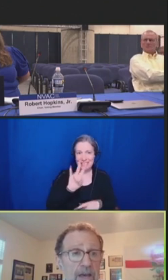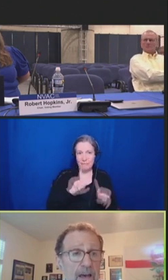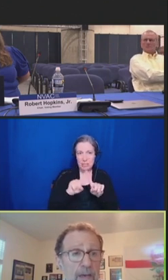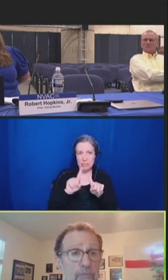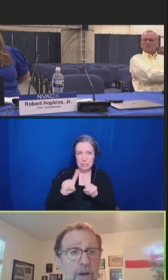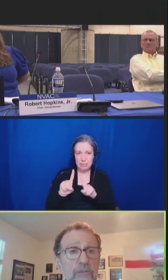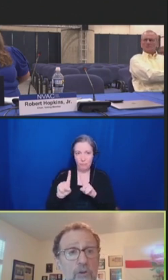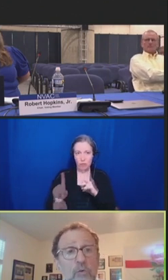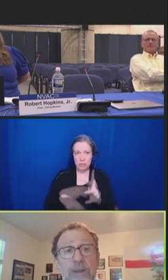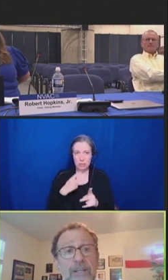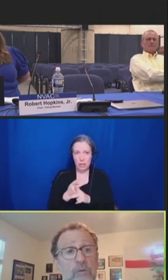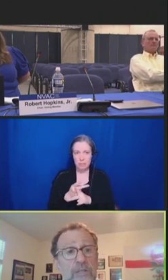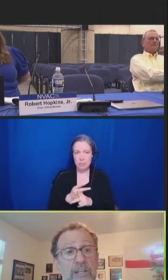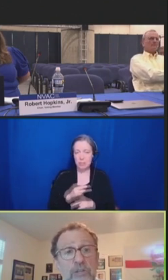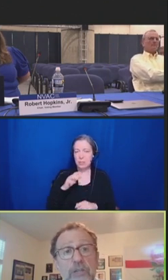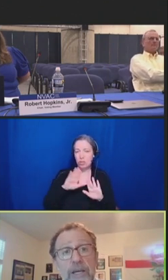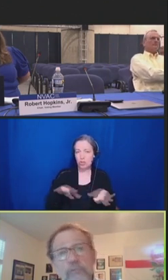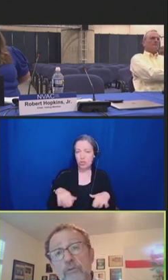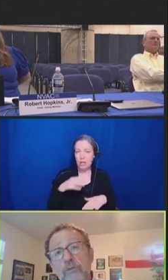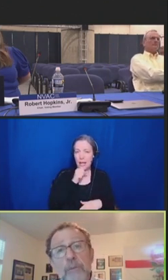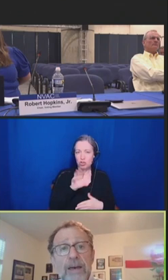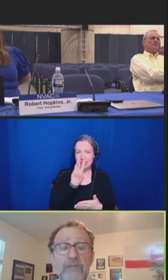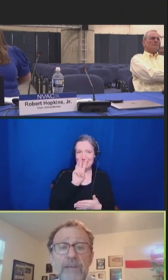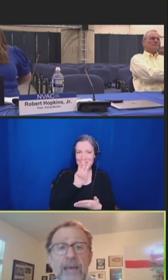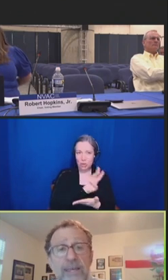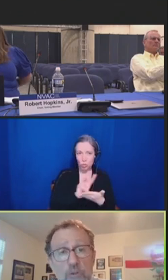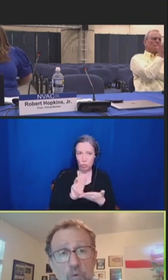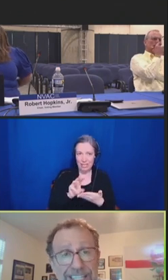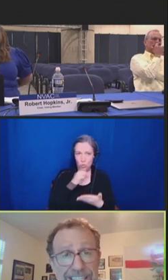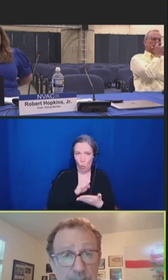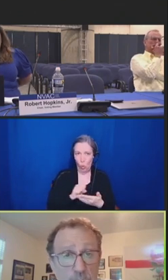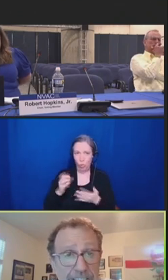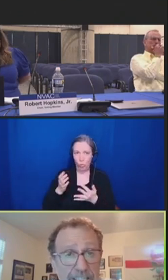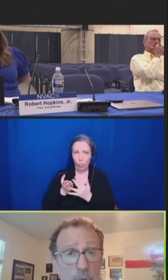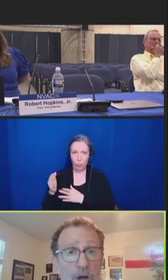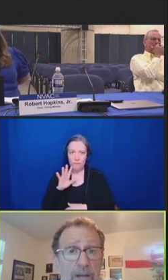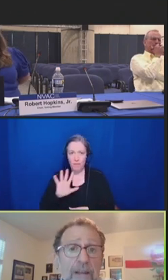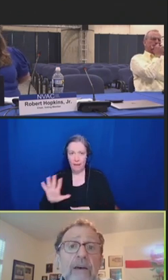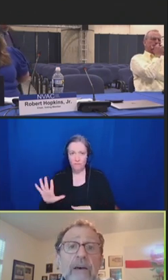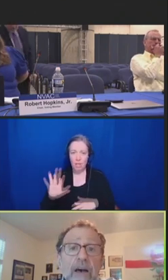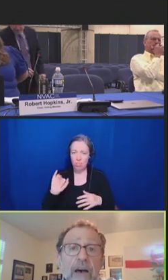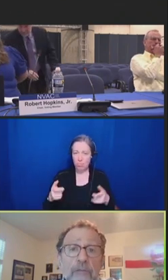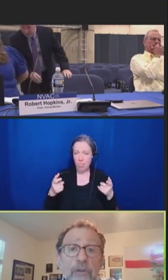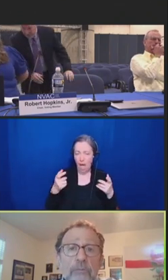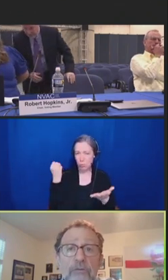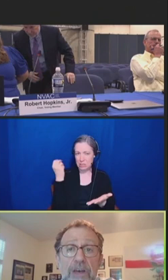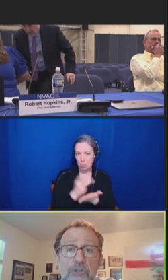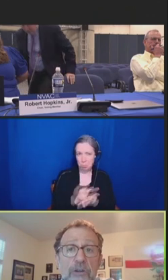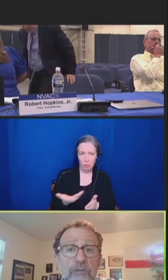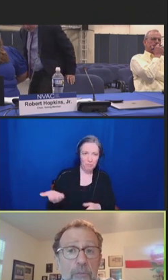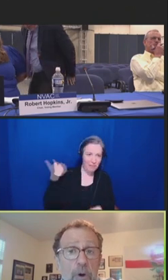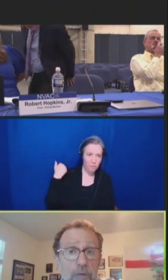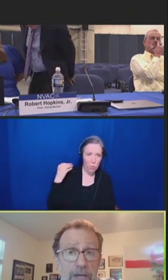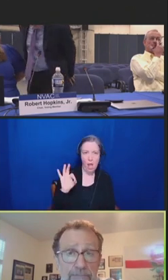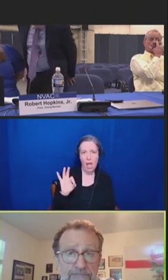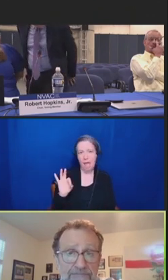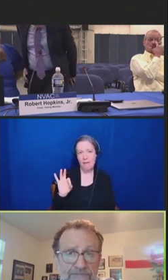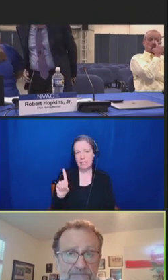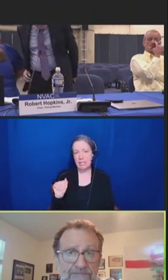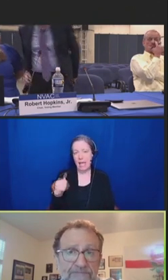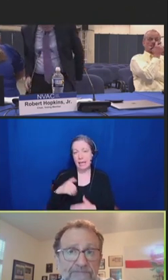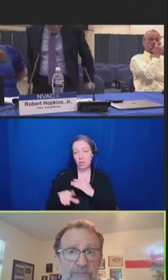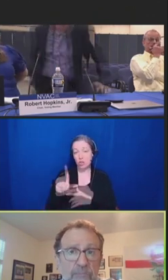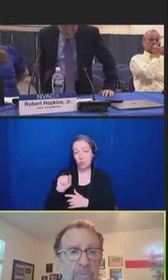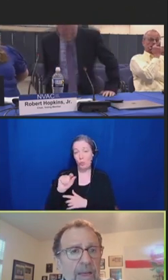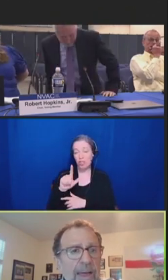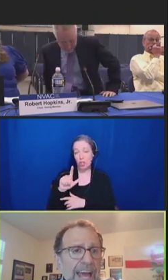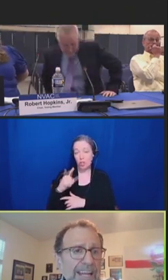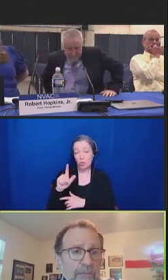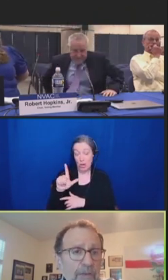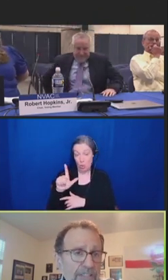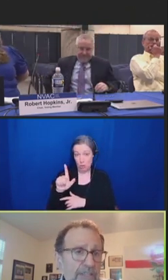Prevnar 20 was initially approved by FDA in 2021 for the prevention of pneumonia and invasive